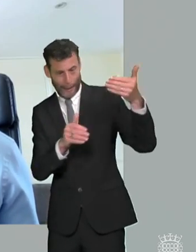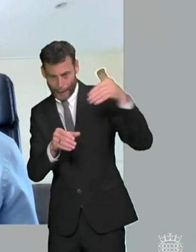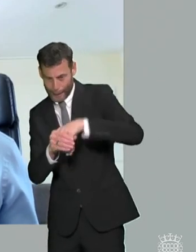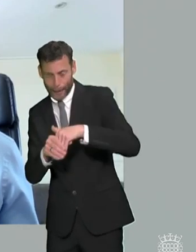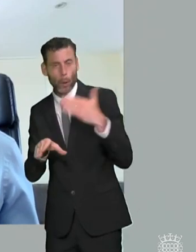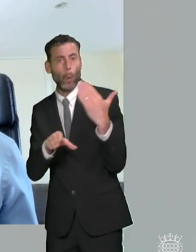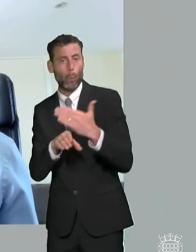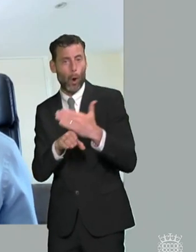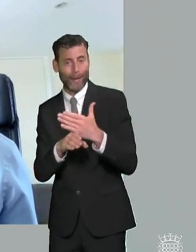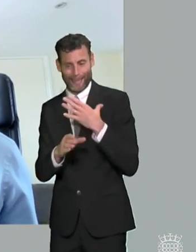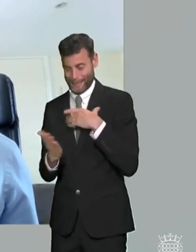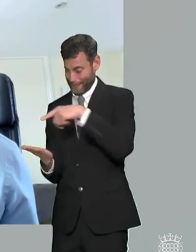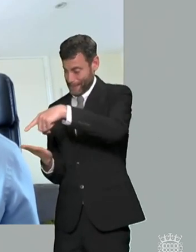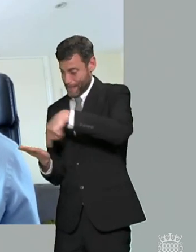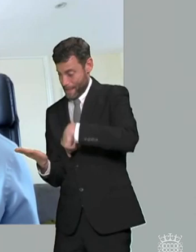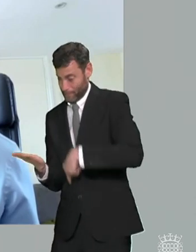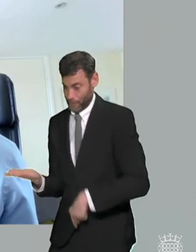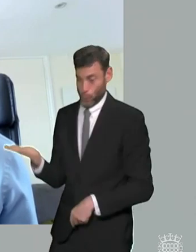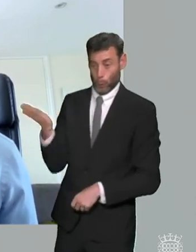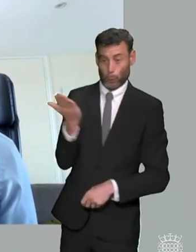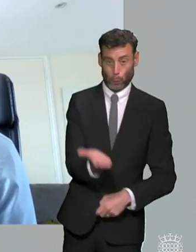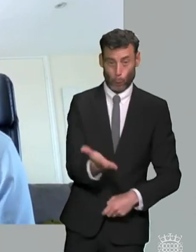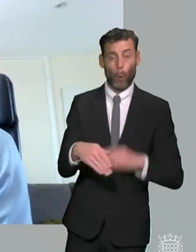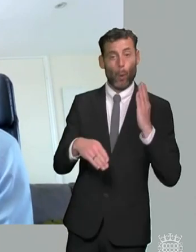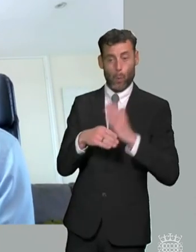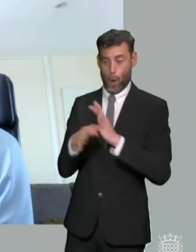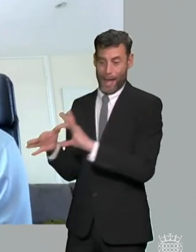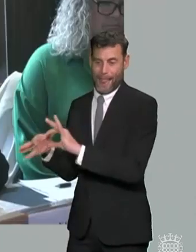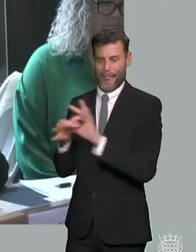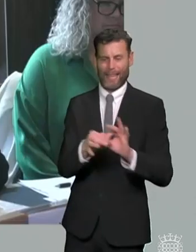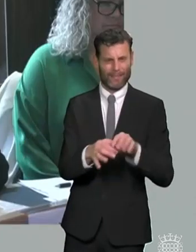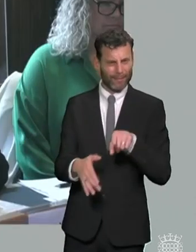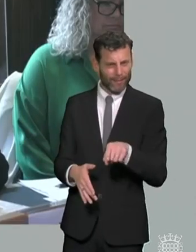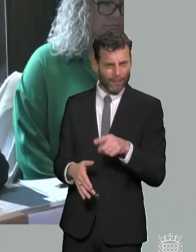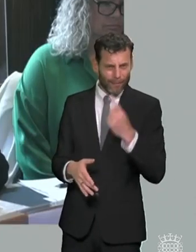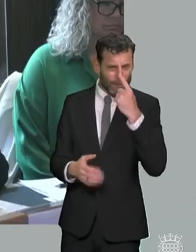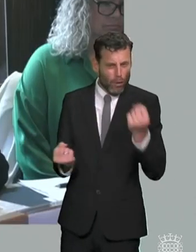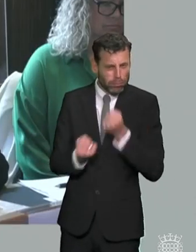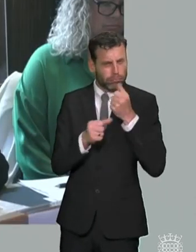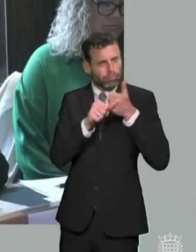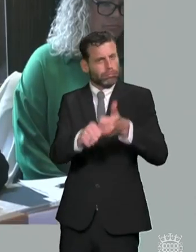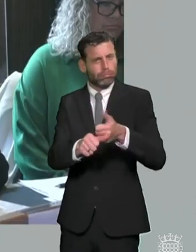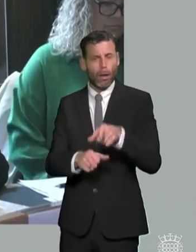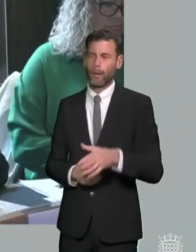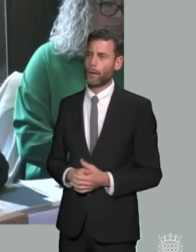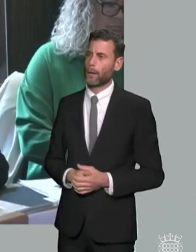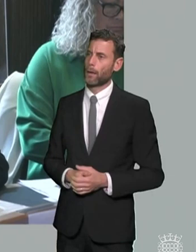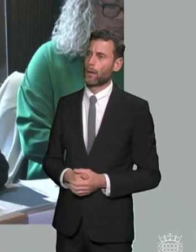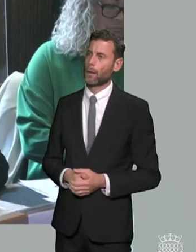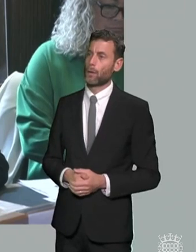that then i think is that it is a missed opportunity here and do you think it's you know you talk about the employment plan but do you think what's missing here is really that